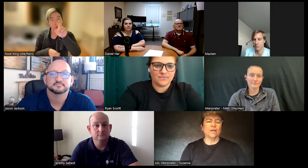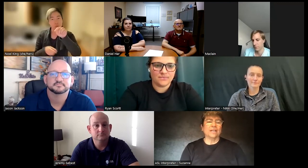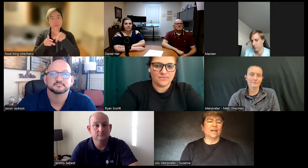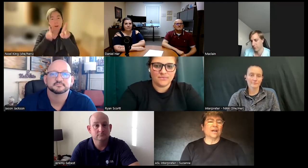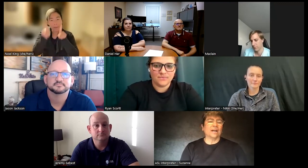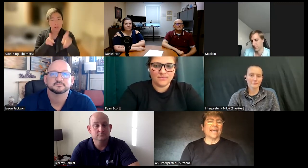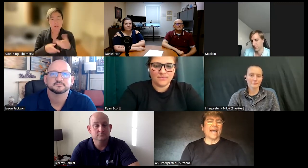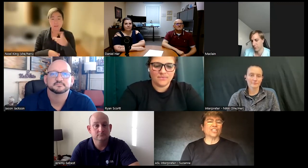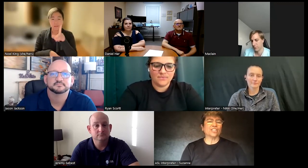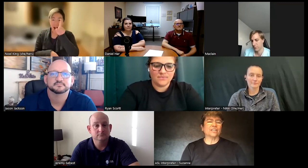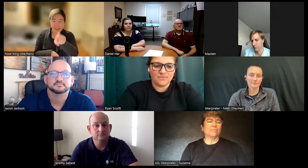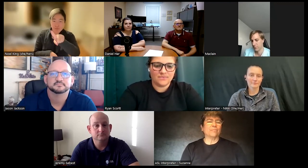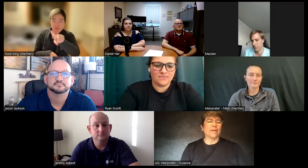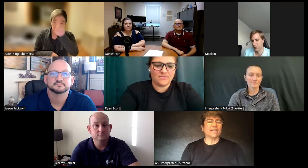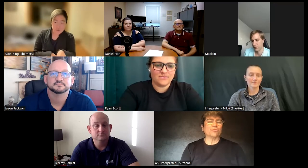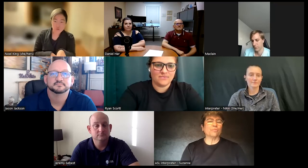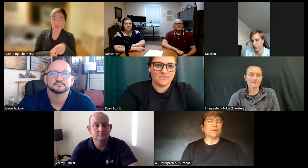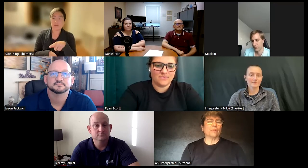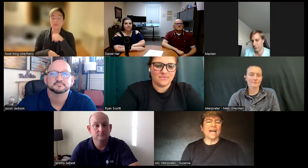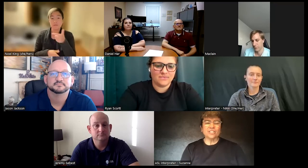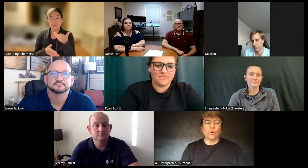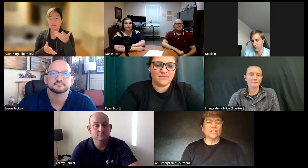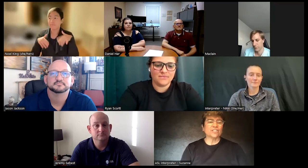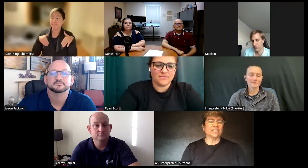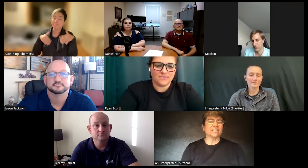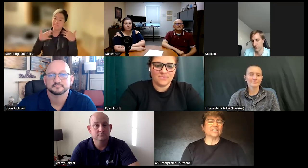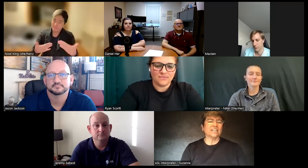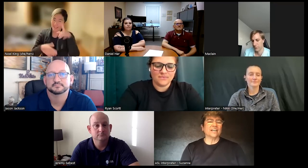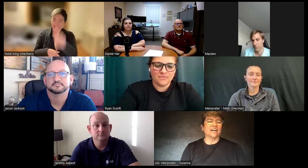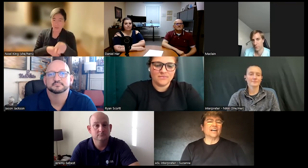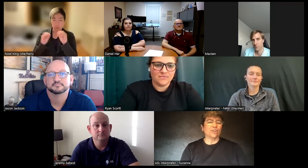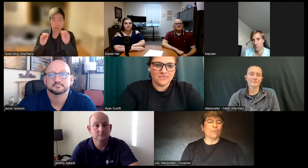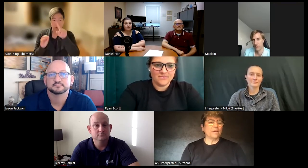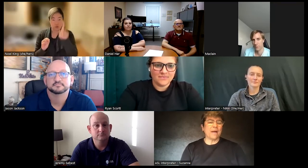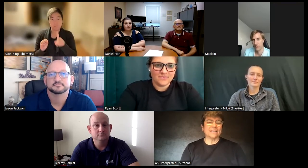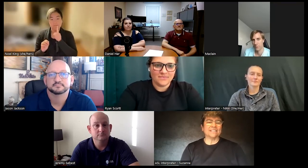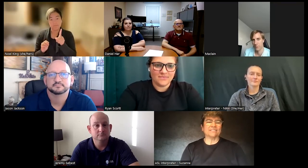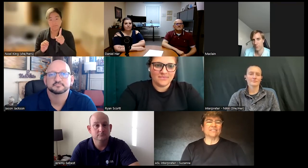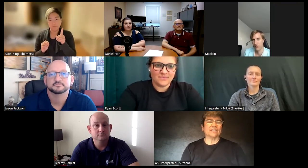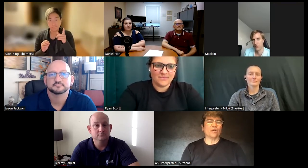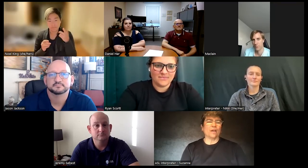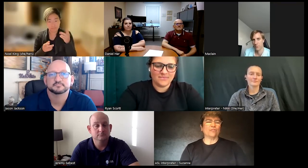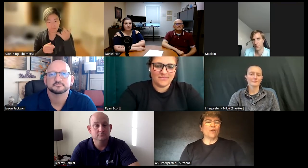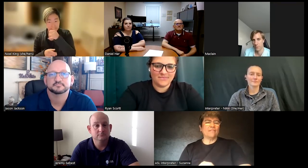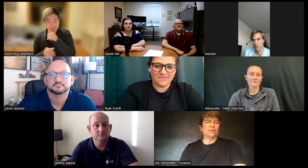uh catch catch with people ask questions uh don't be passive you know if you have